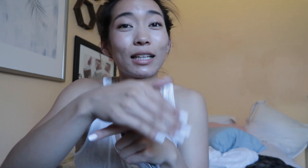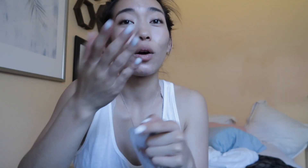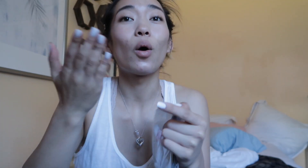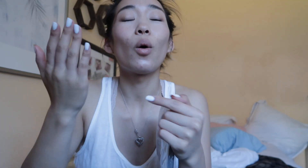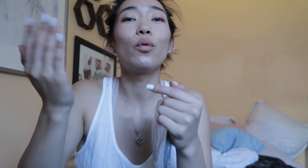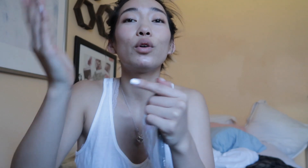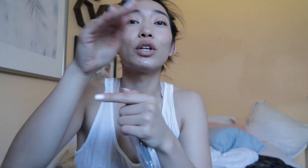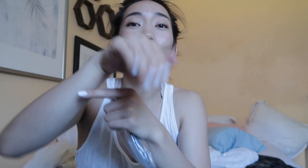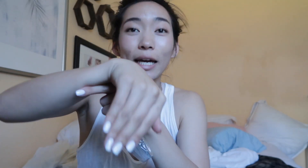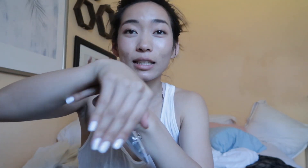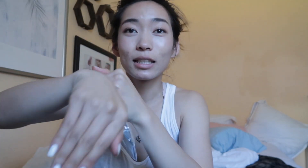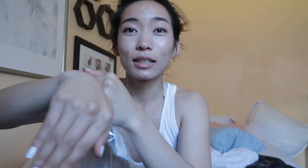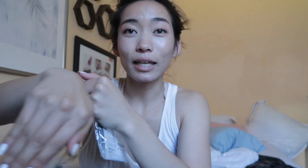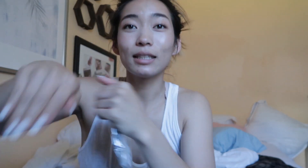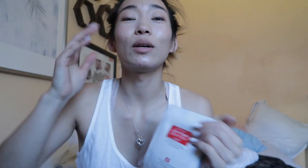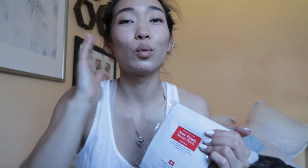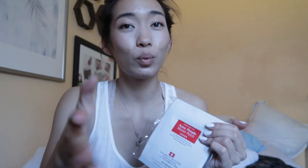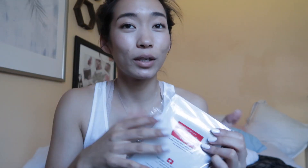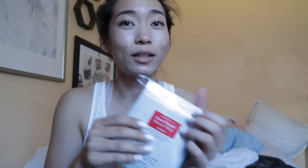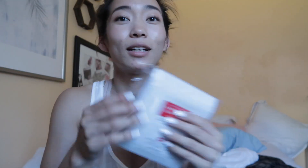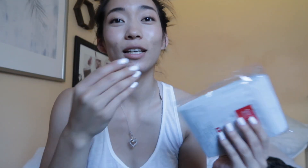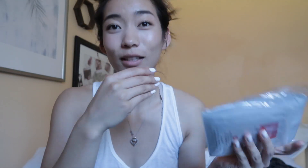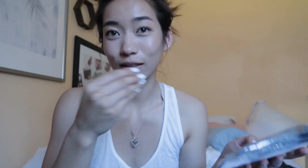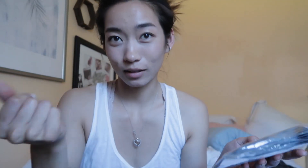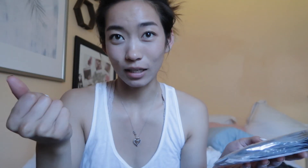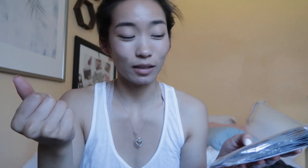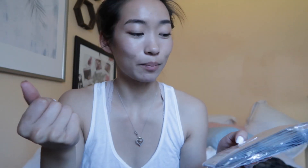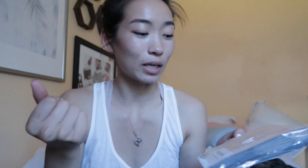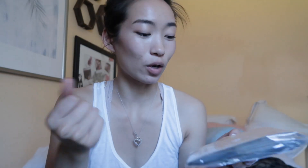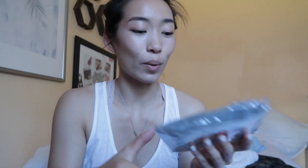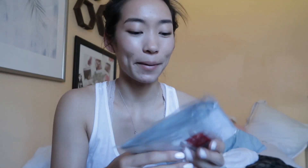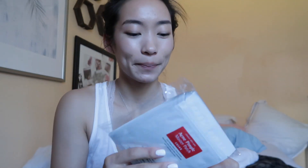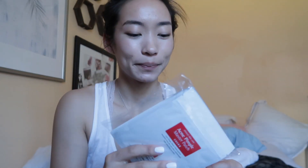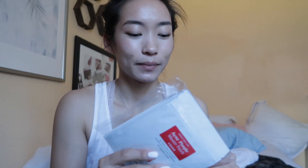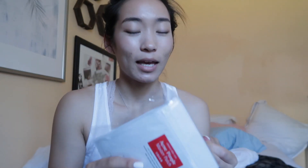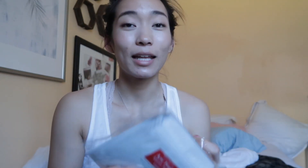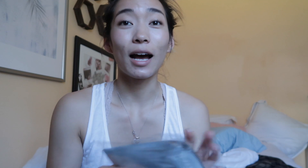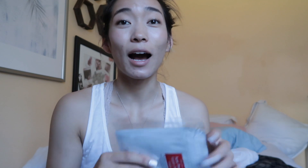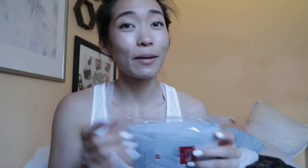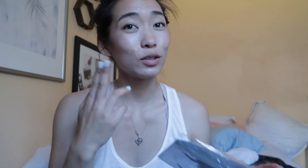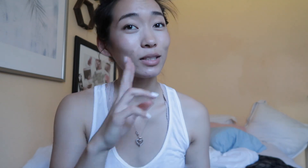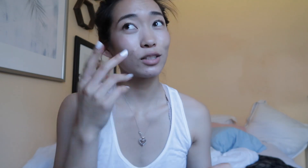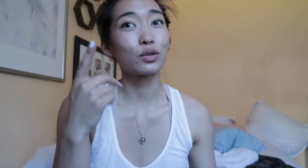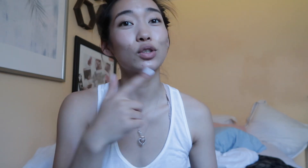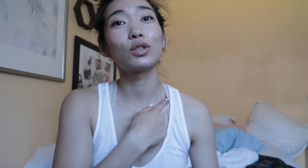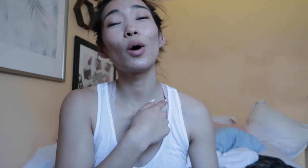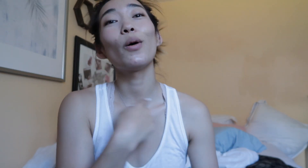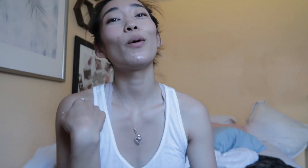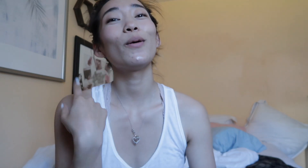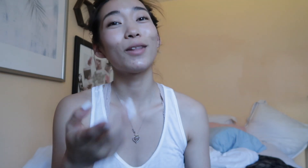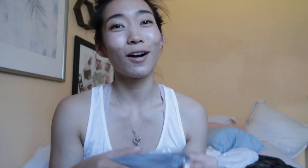overnight is will like make it go away and I've been using it for so long